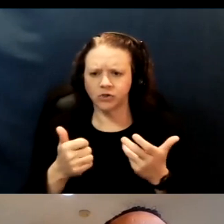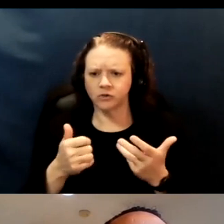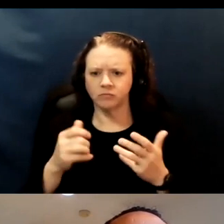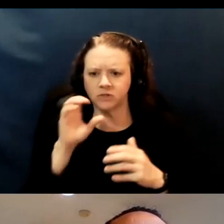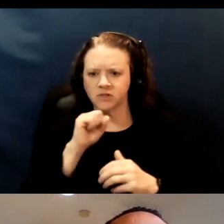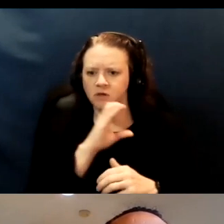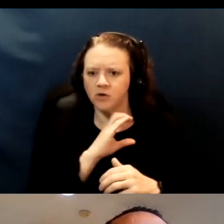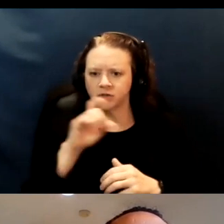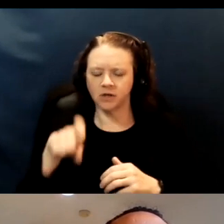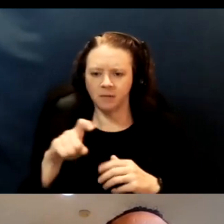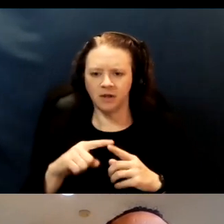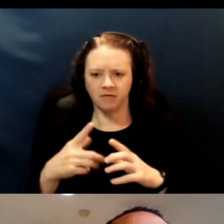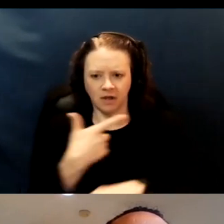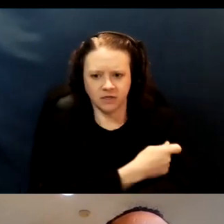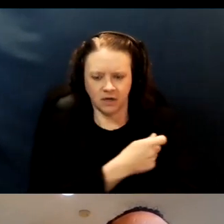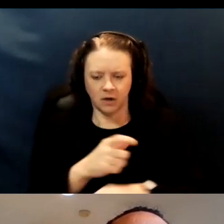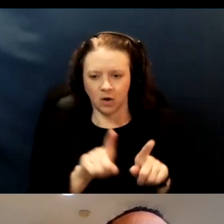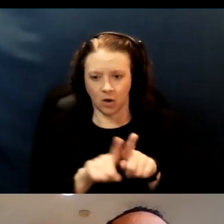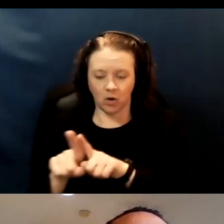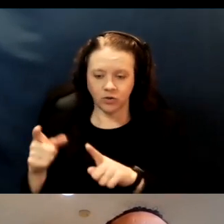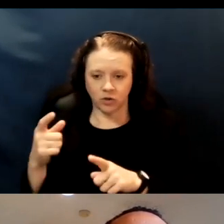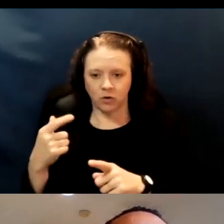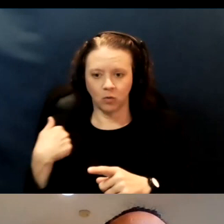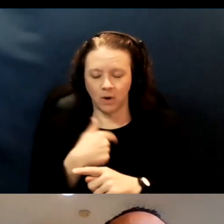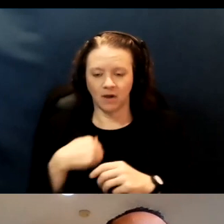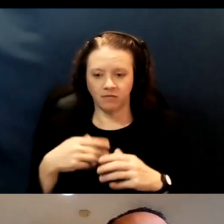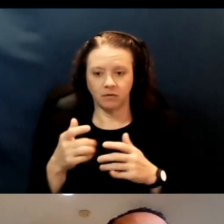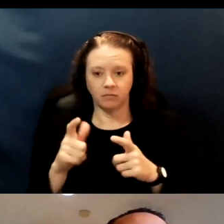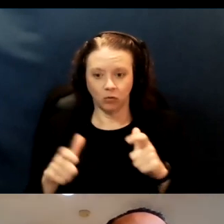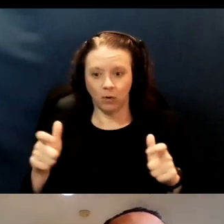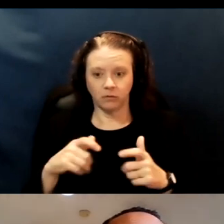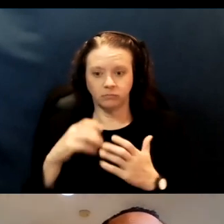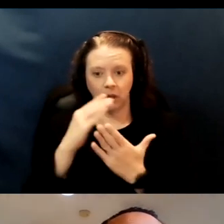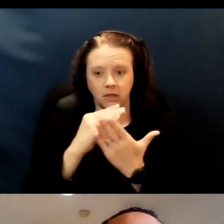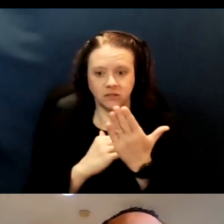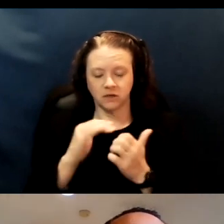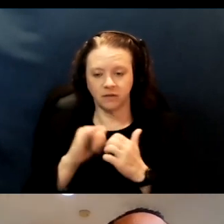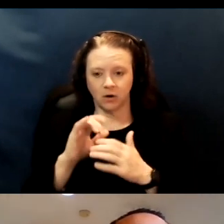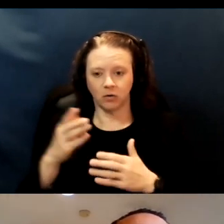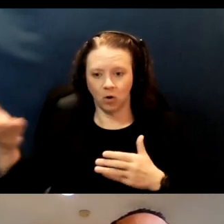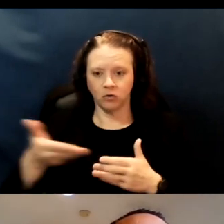There's also a growing list of organizations that are hosting what are called pop-up sites.